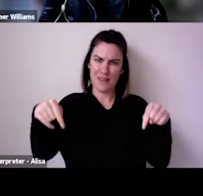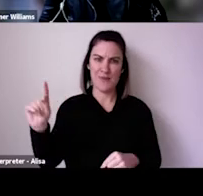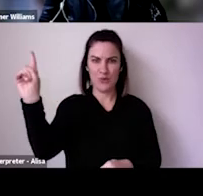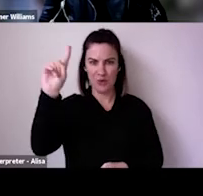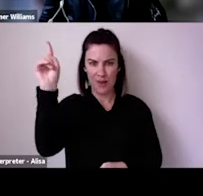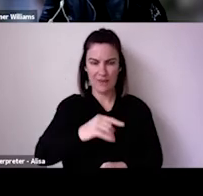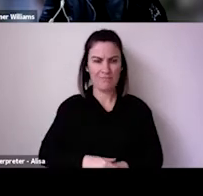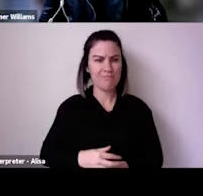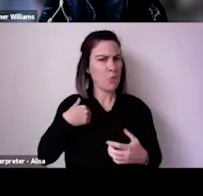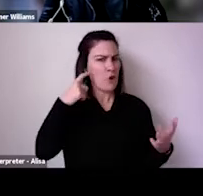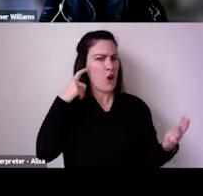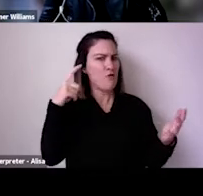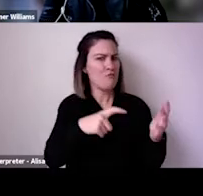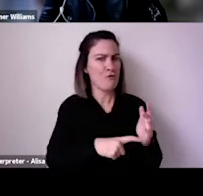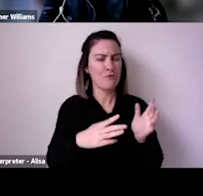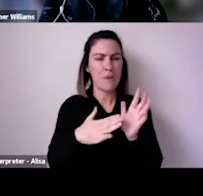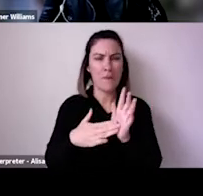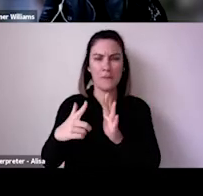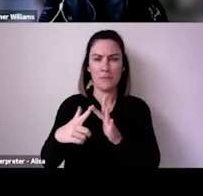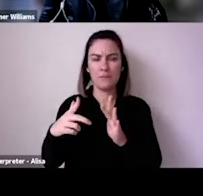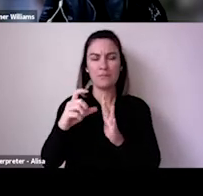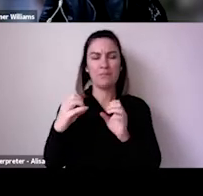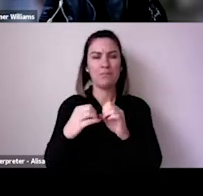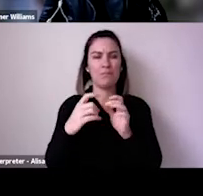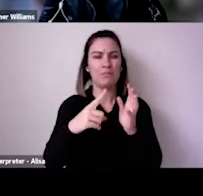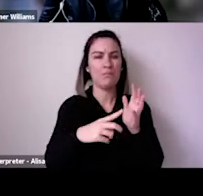The results are published within days of collection, which is not usual for research but it's really